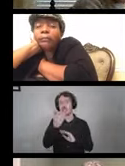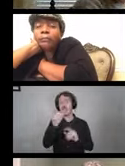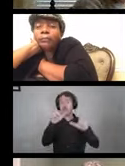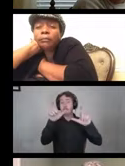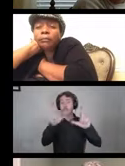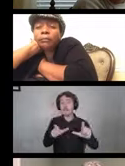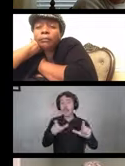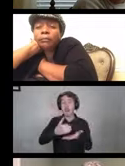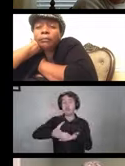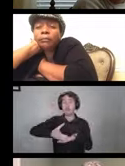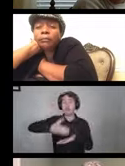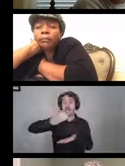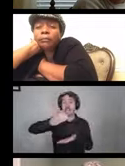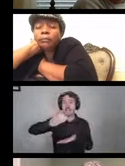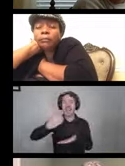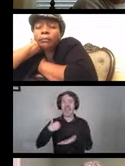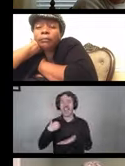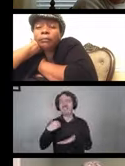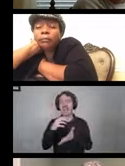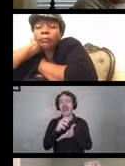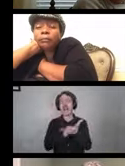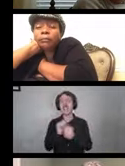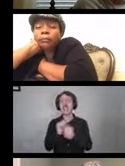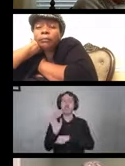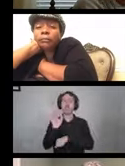It looks like a glove draped over it. There's a spray bottle.